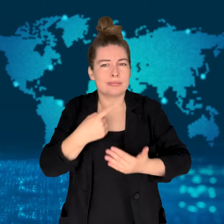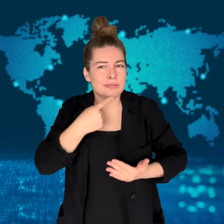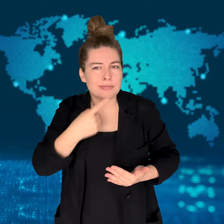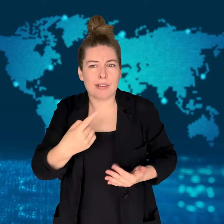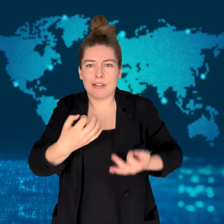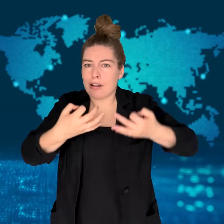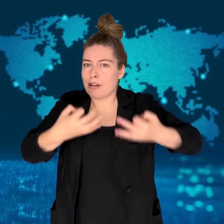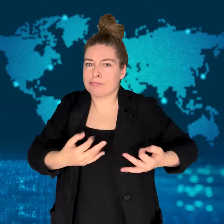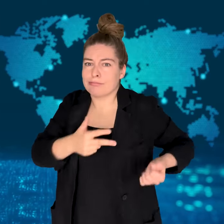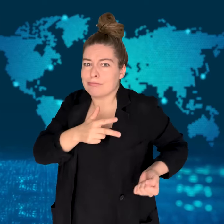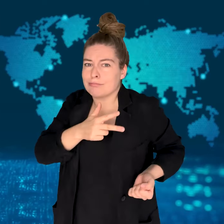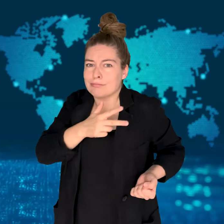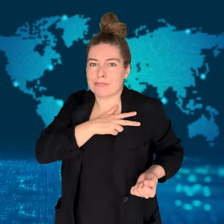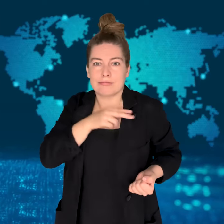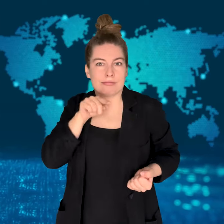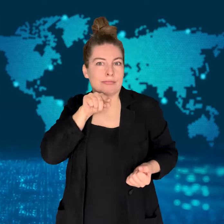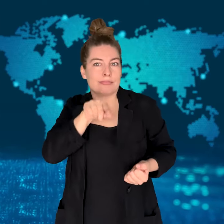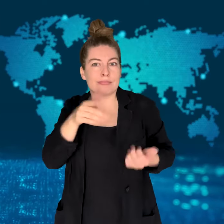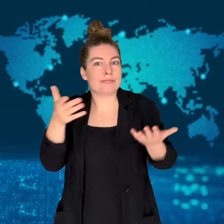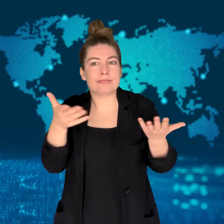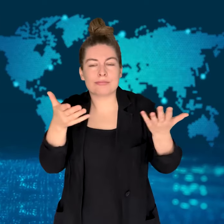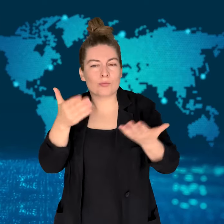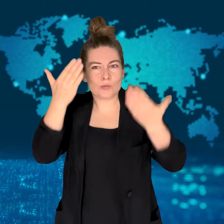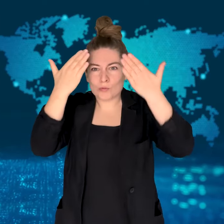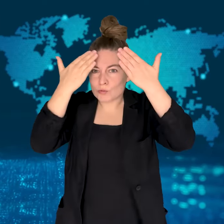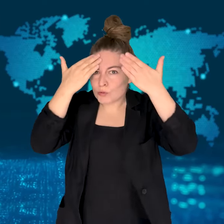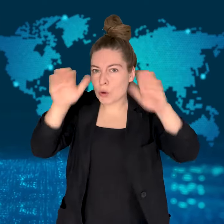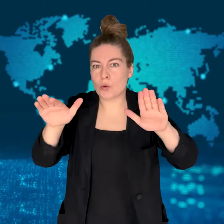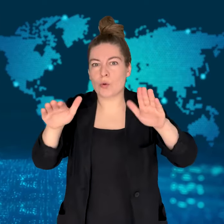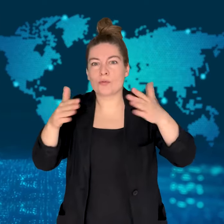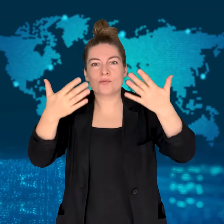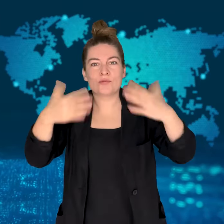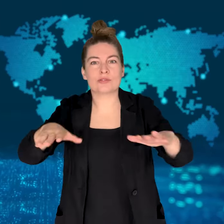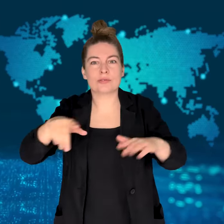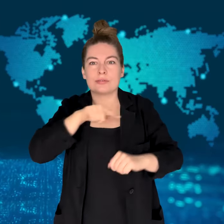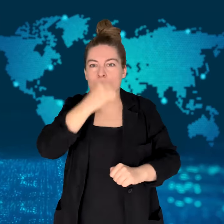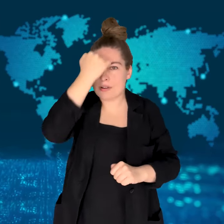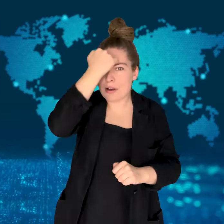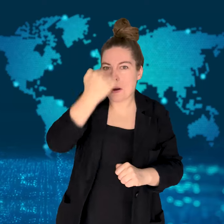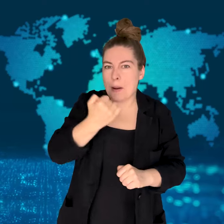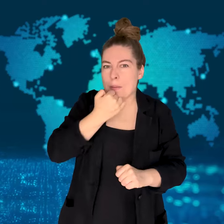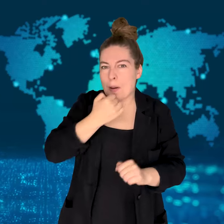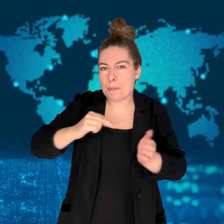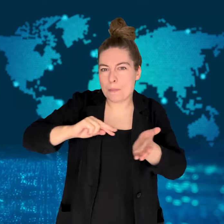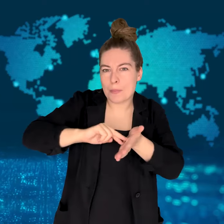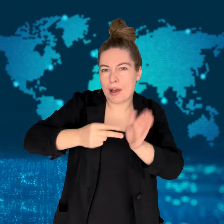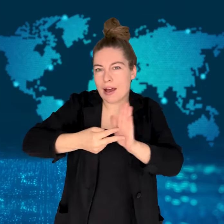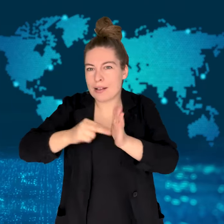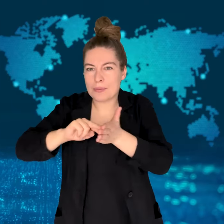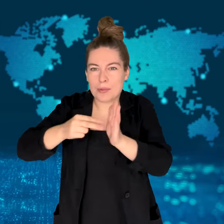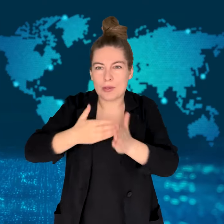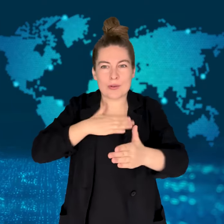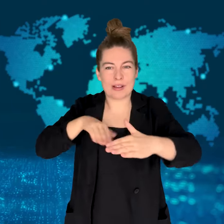Iran continues to insist that it did not know about